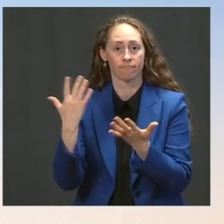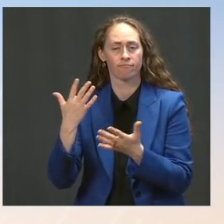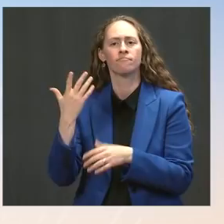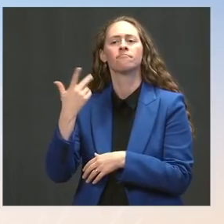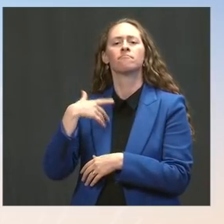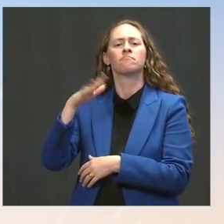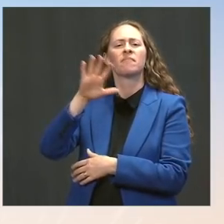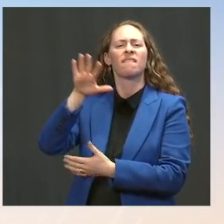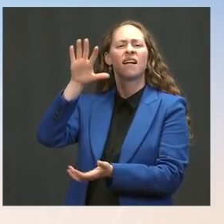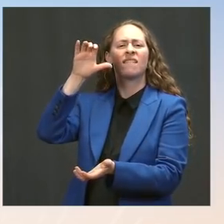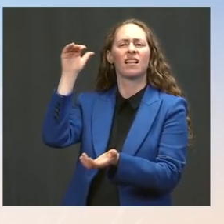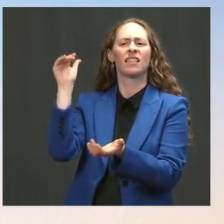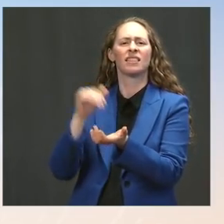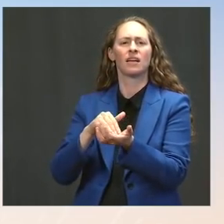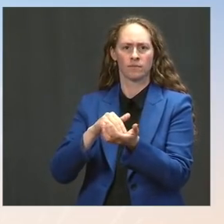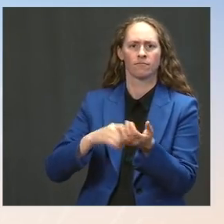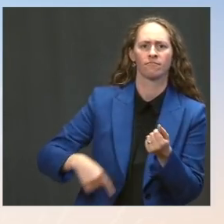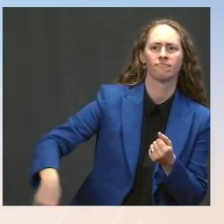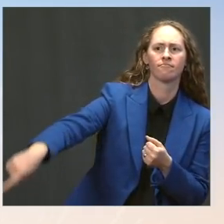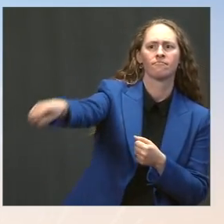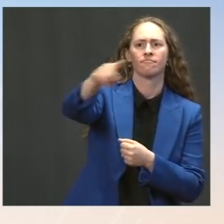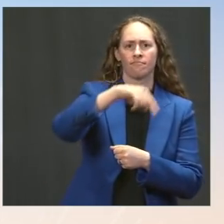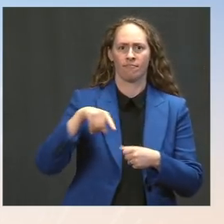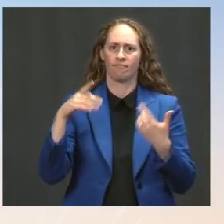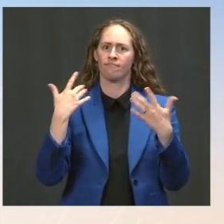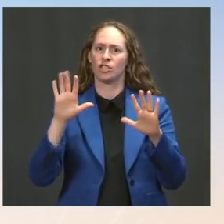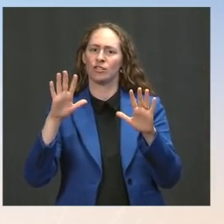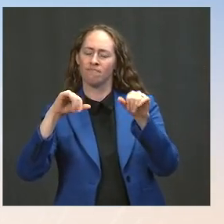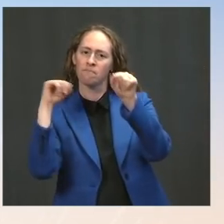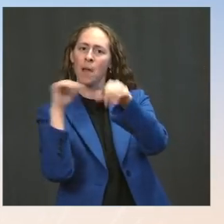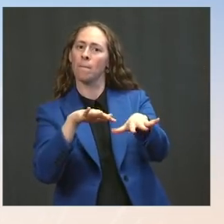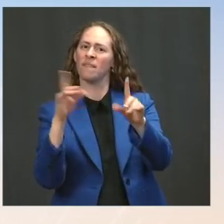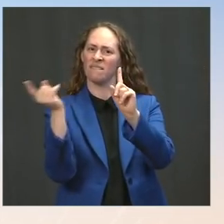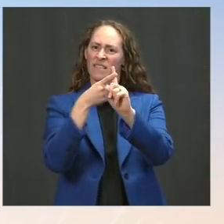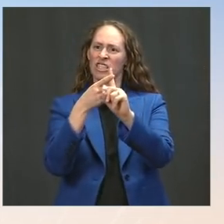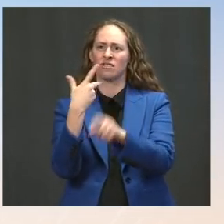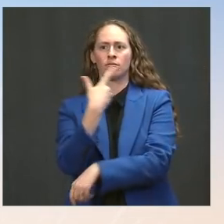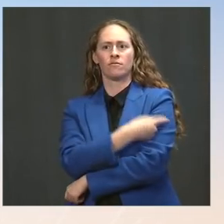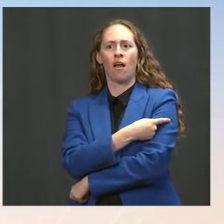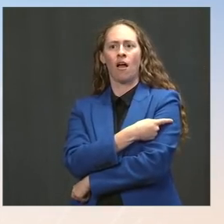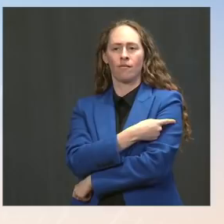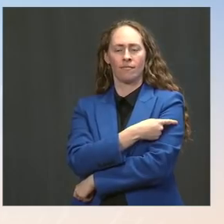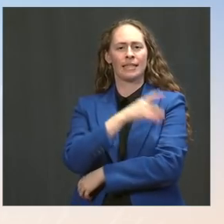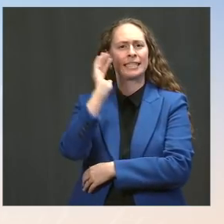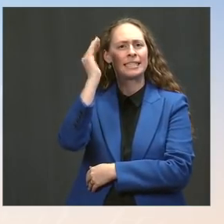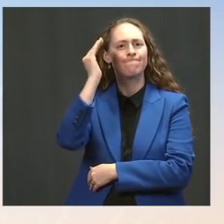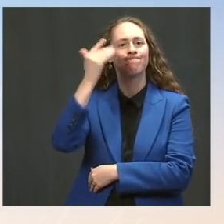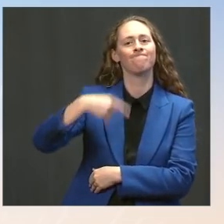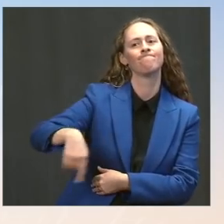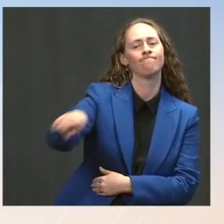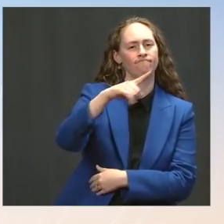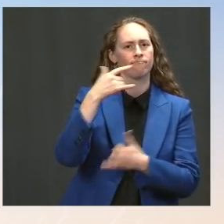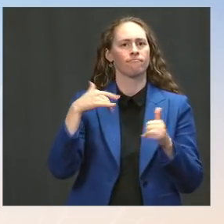Numbers like this signal to us people are understanding the urgency and importance of getting vaccinated, and rightfully so.